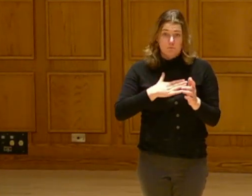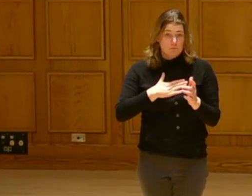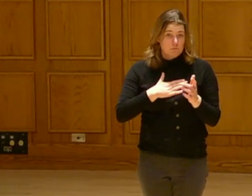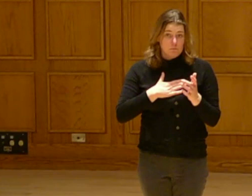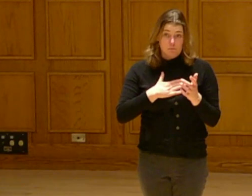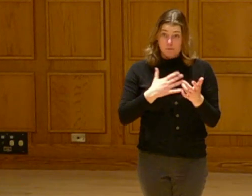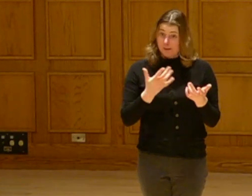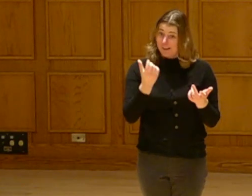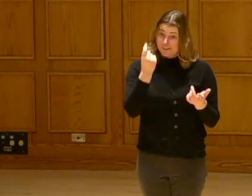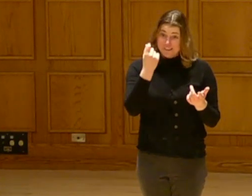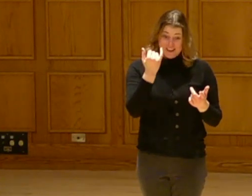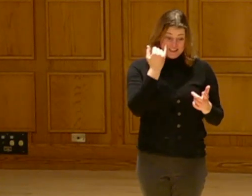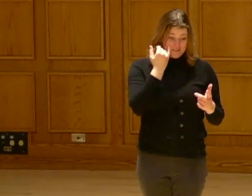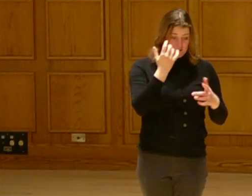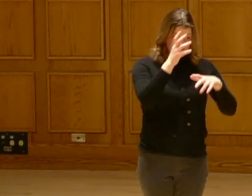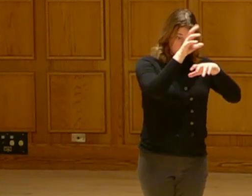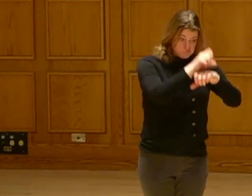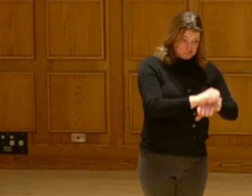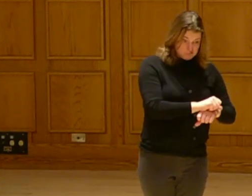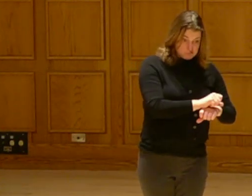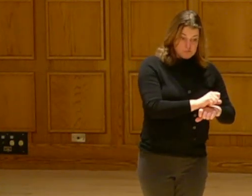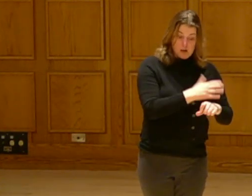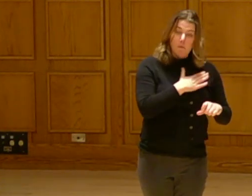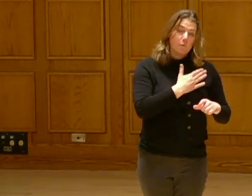I'm more than willing to allow you all to adapt part of that mindset.